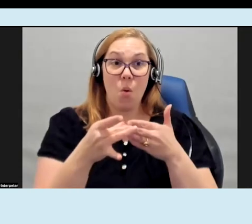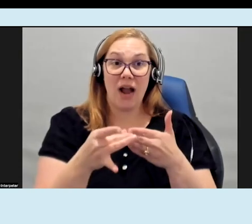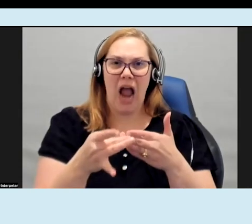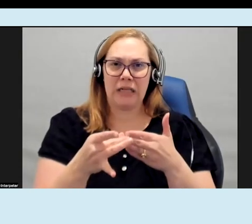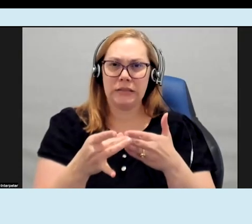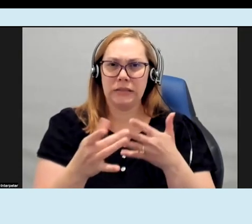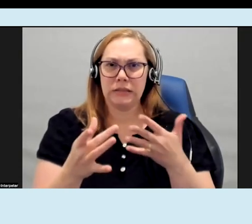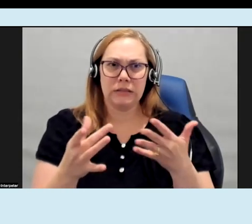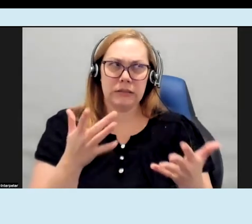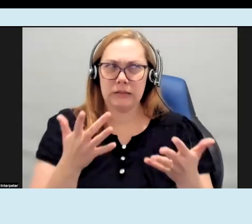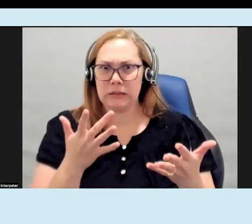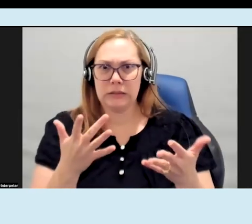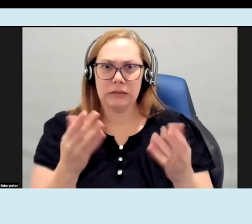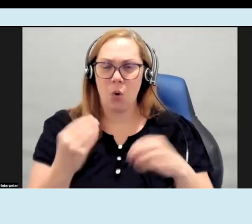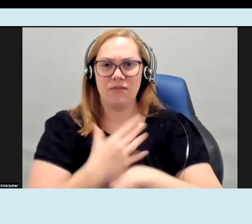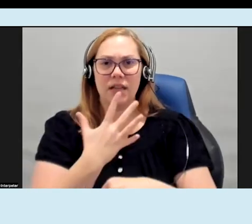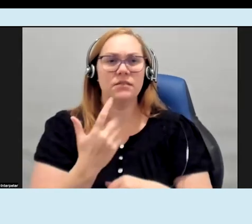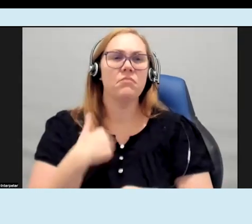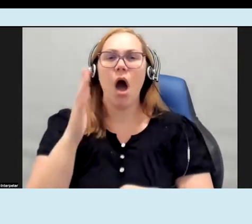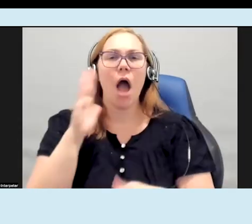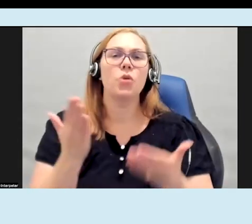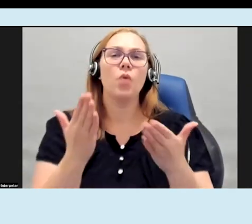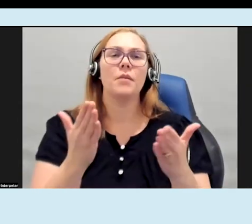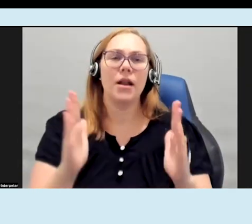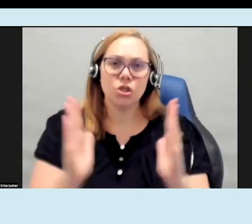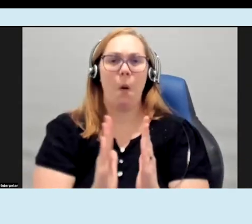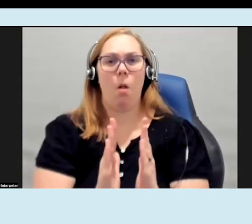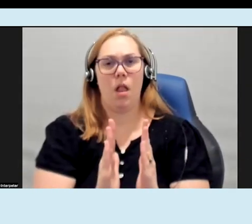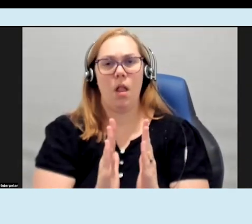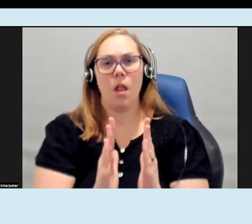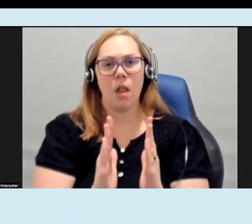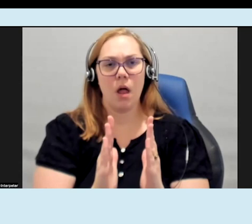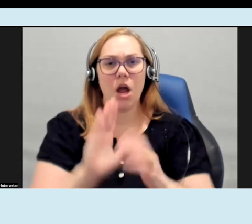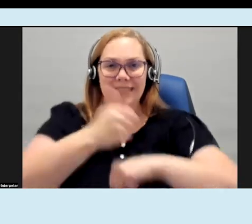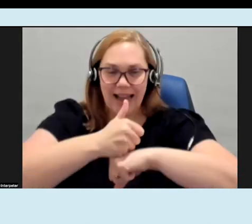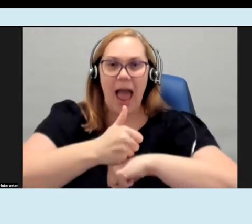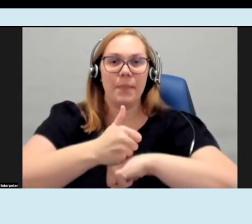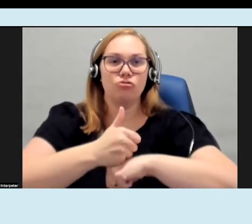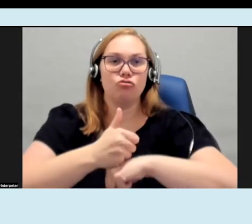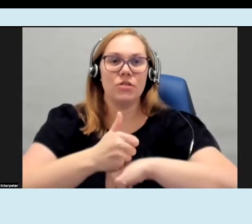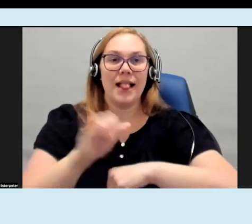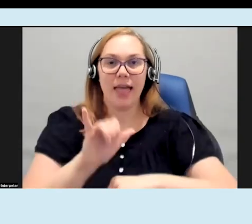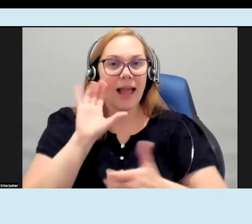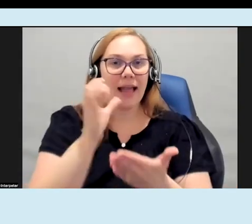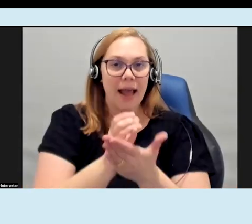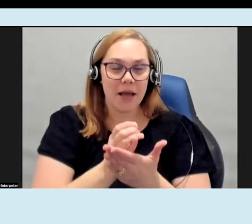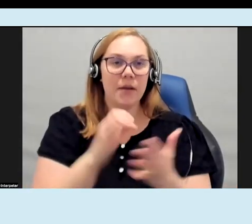say for people to just start small um do something that's established such as an image description or